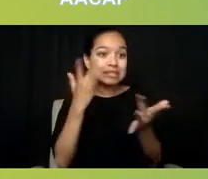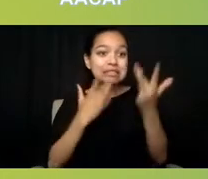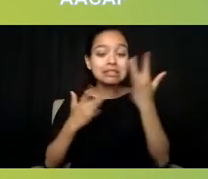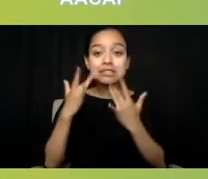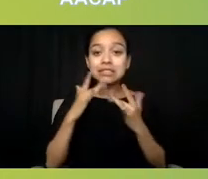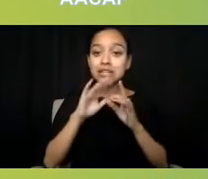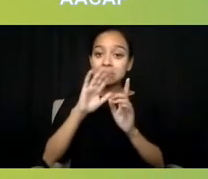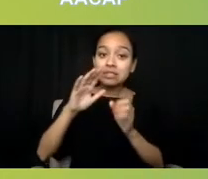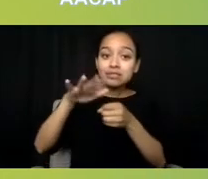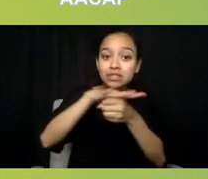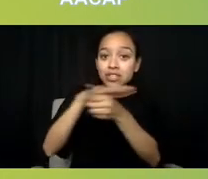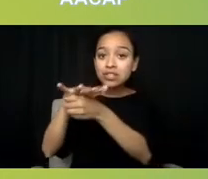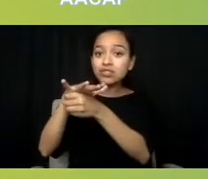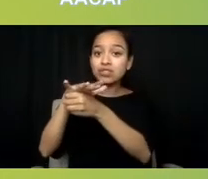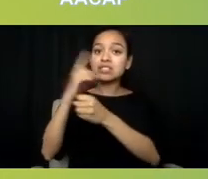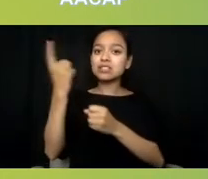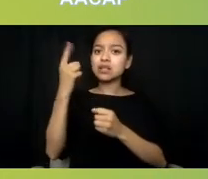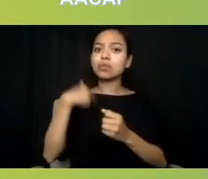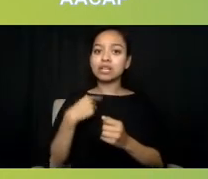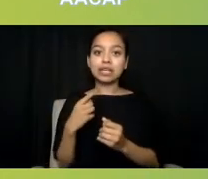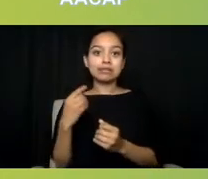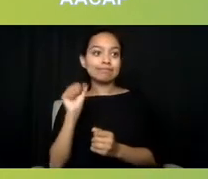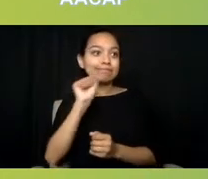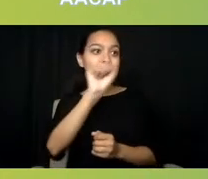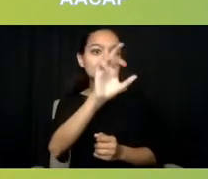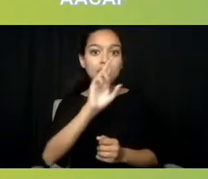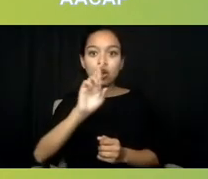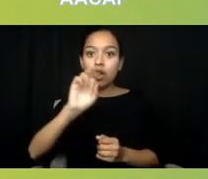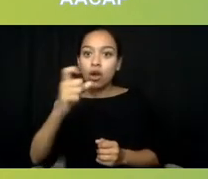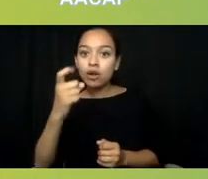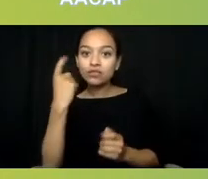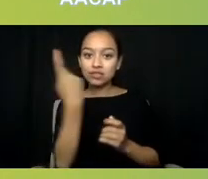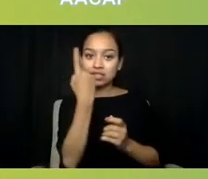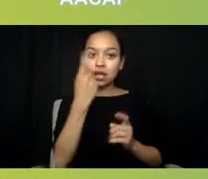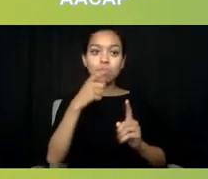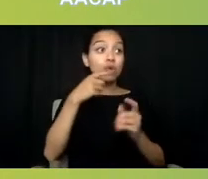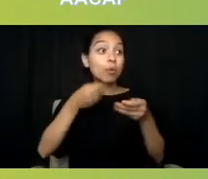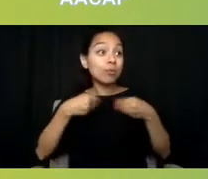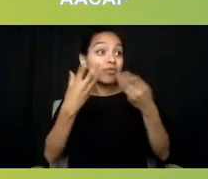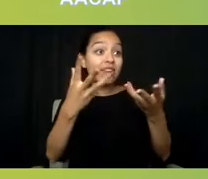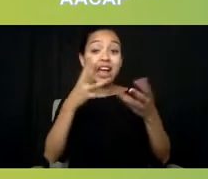for someone who may need it or provide a consult on the phone. There were a lot of really creative ideas, too,